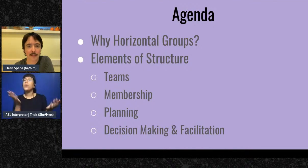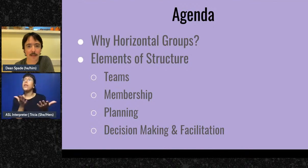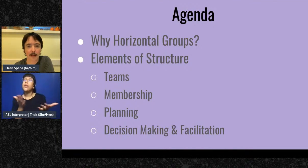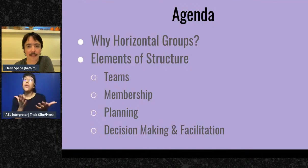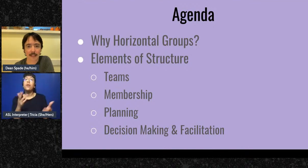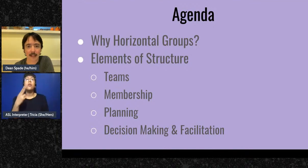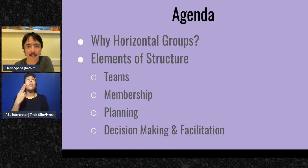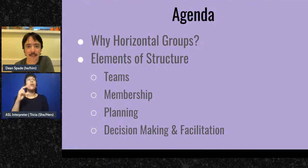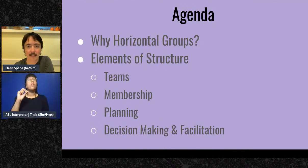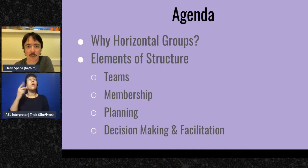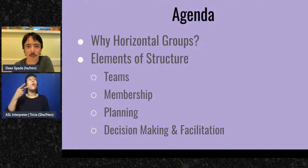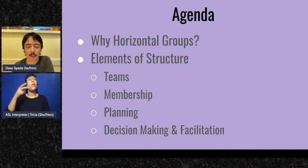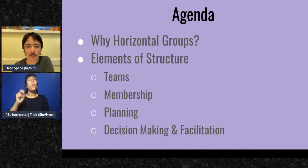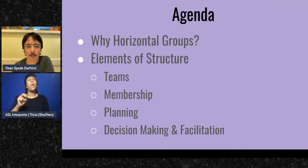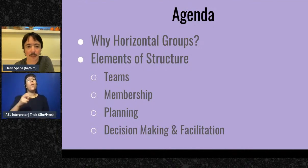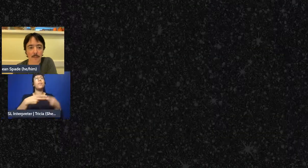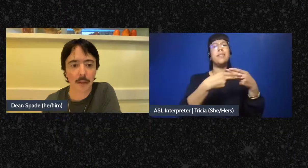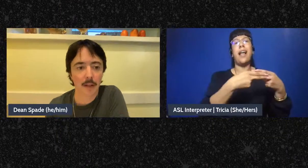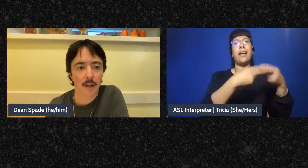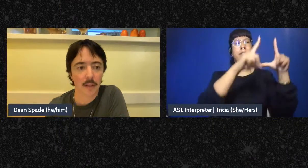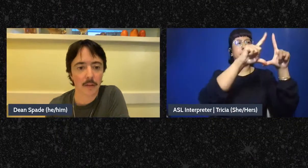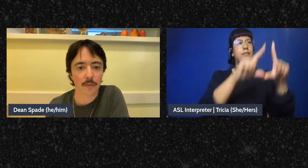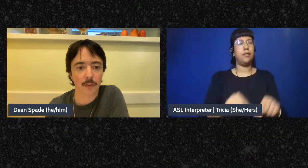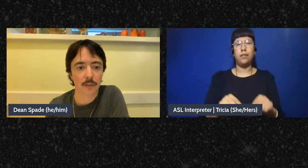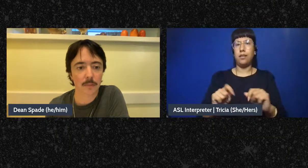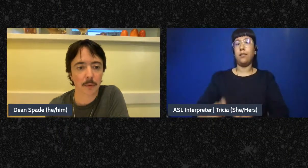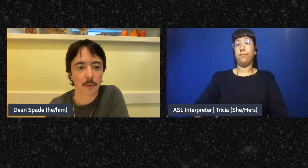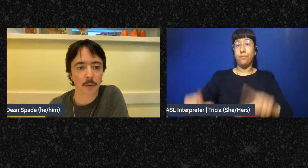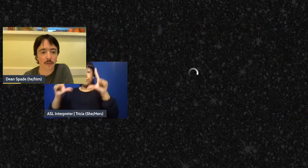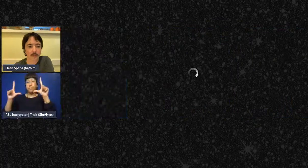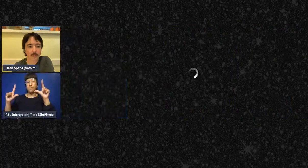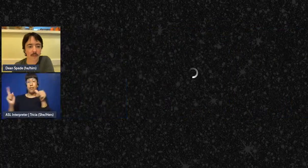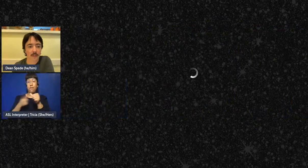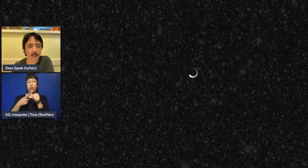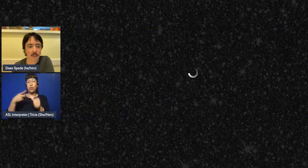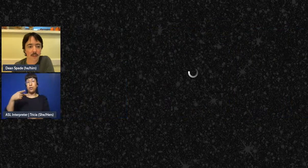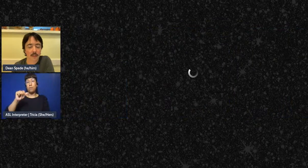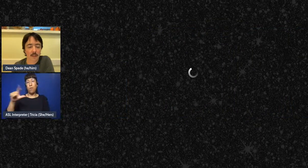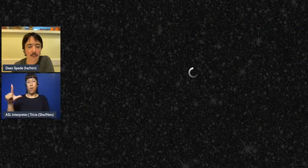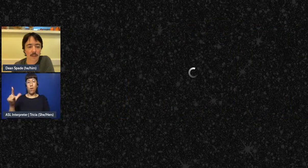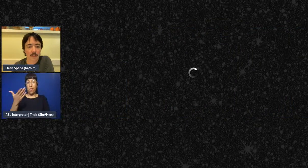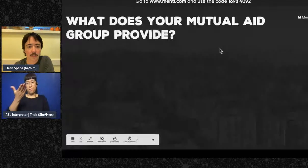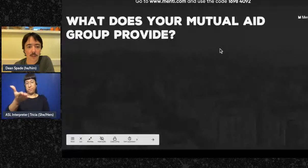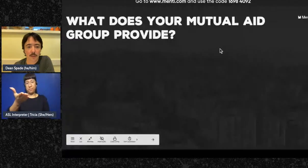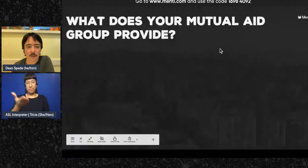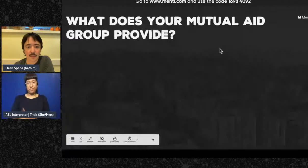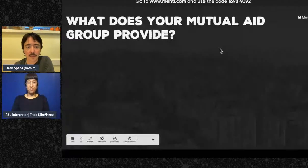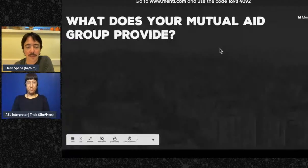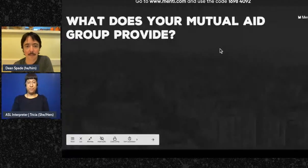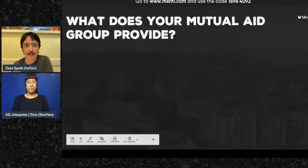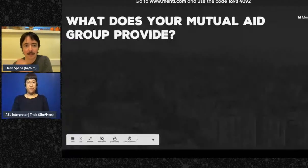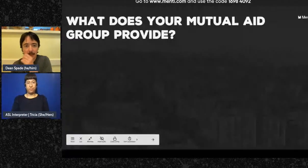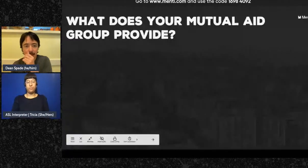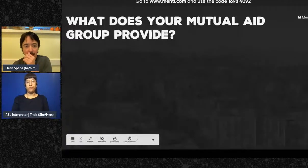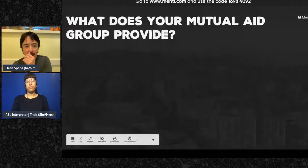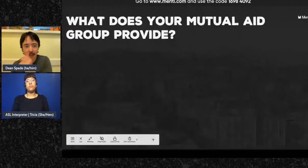down my slides and Sophie can we bring up the first poll. So we're using this thing Mentimeter